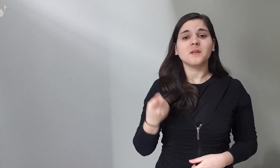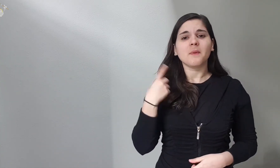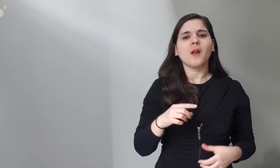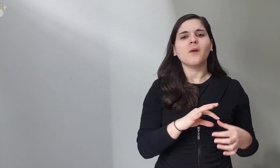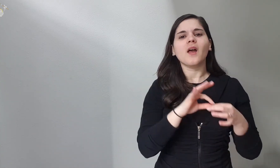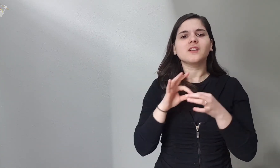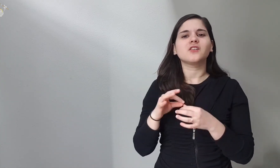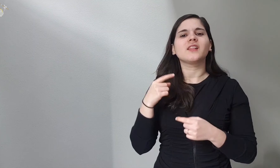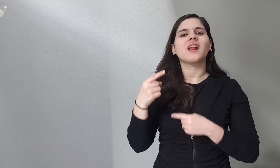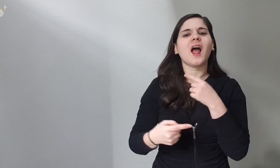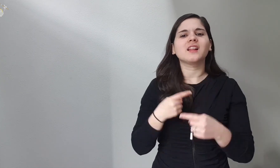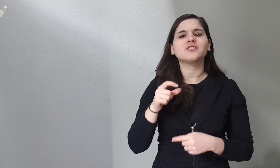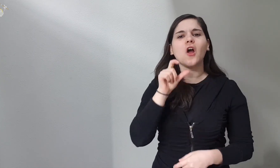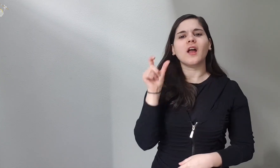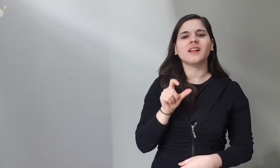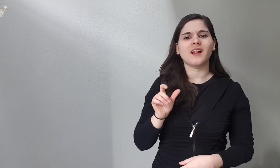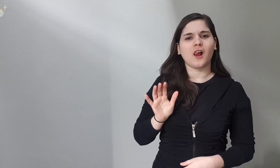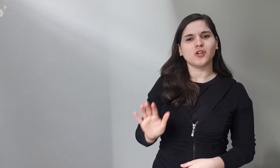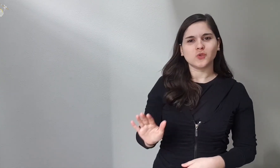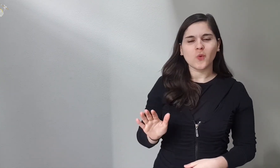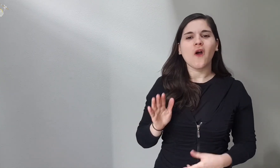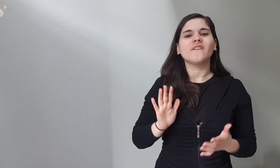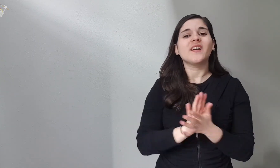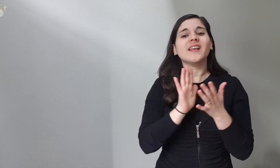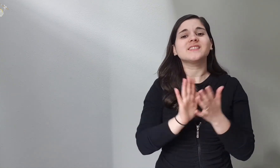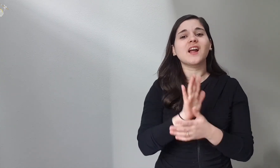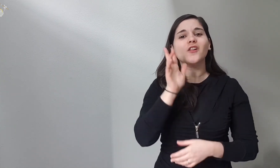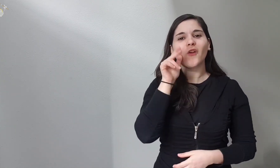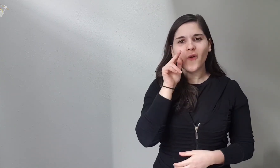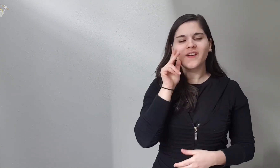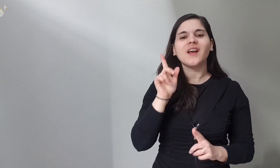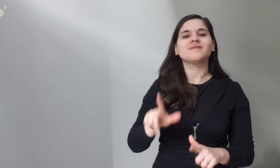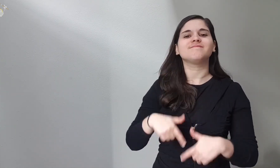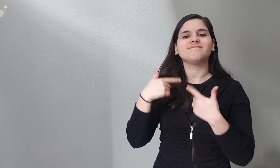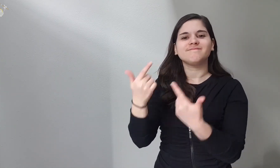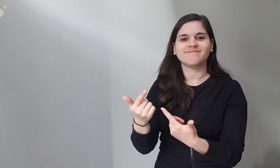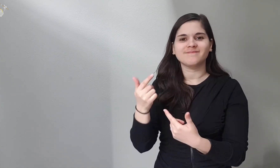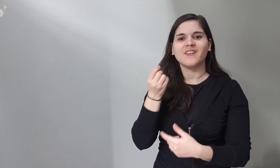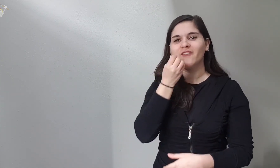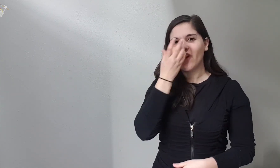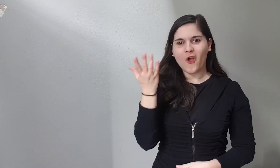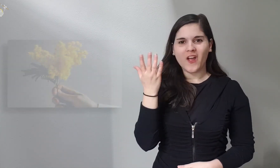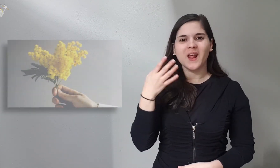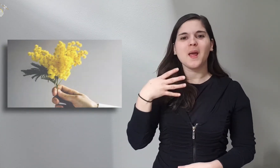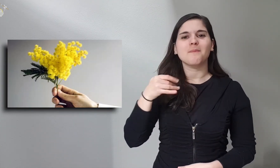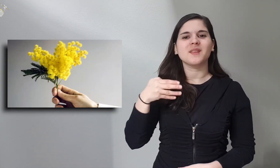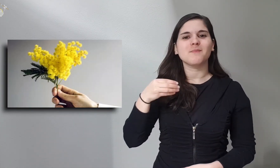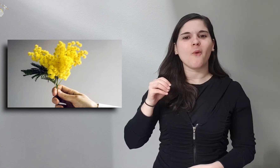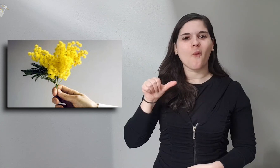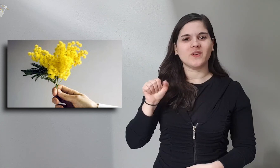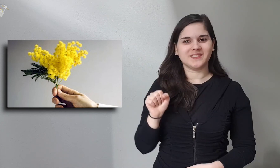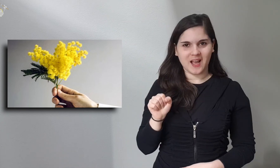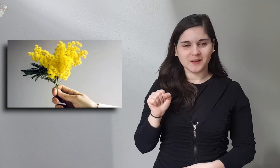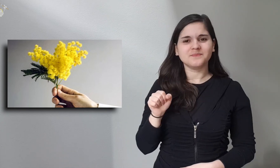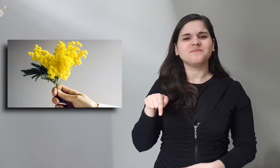For this reason, according to Italian tradition, mimosa is given as a gift at women's day,